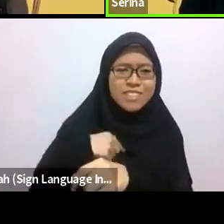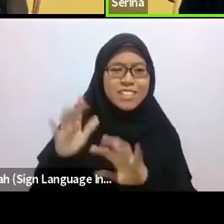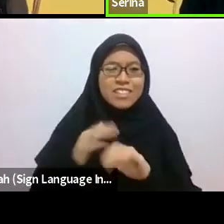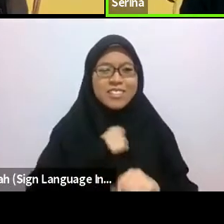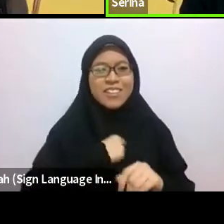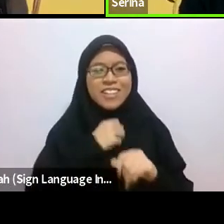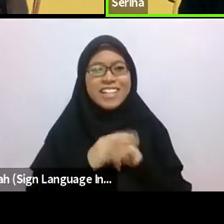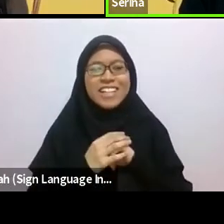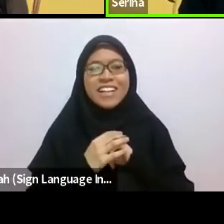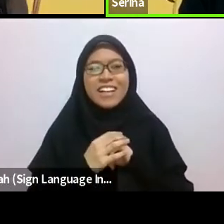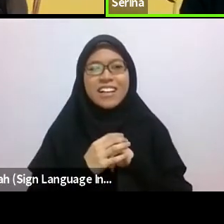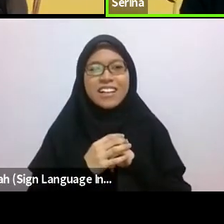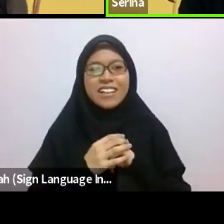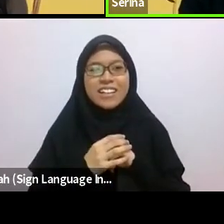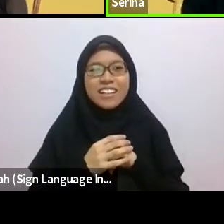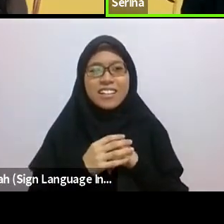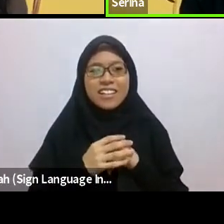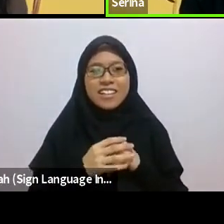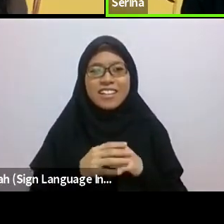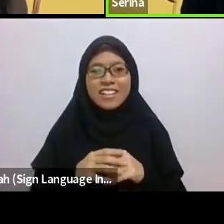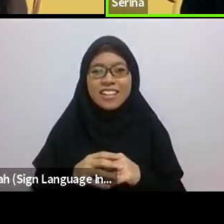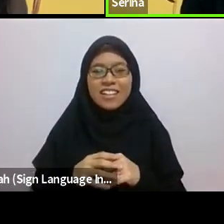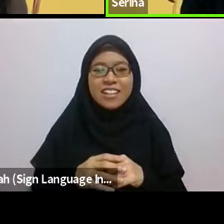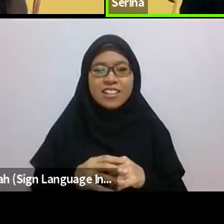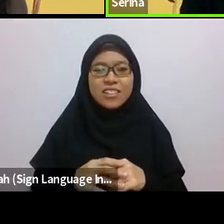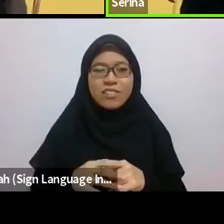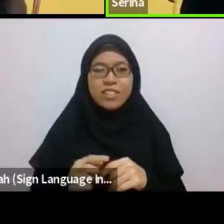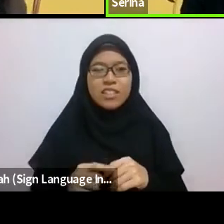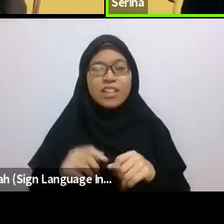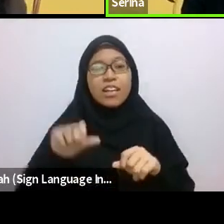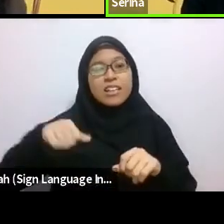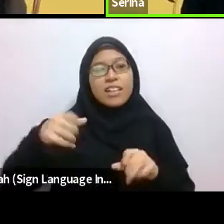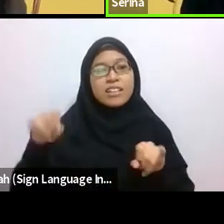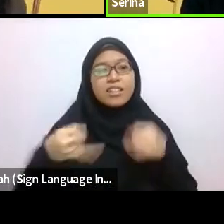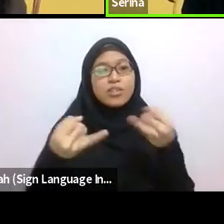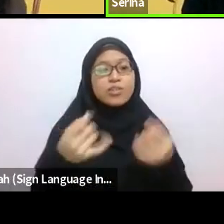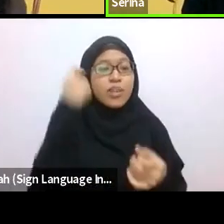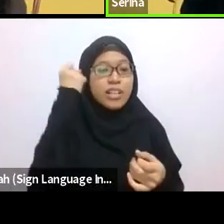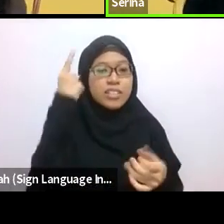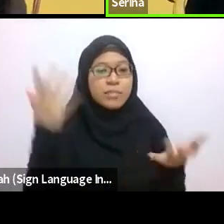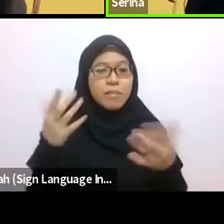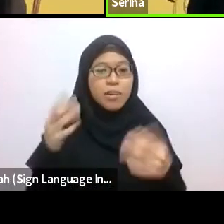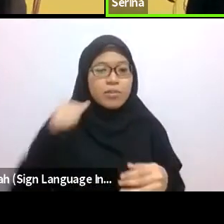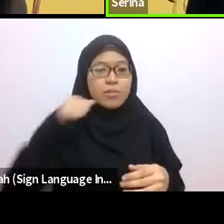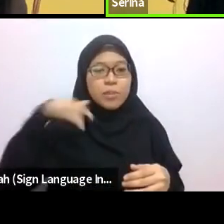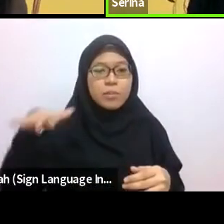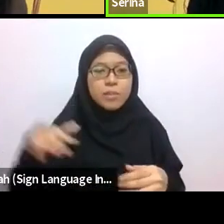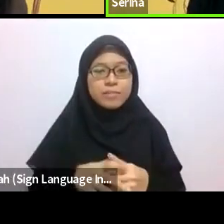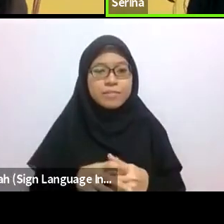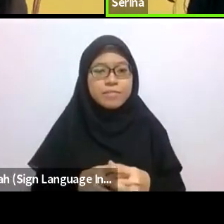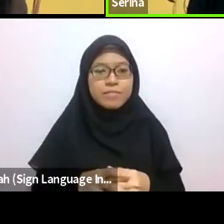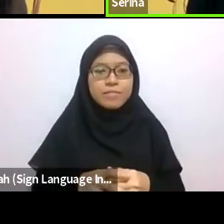The other issue is really understanding local women; and this is one of the reasons why I struggle with the term ‘feminism’.